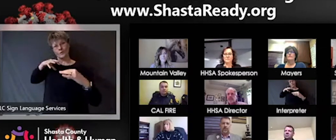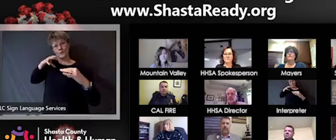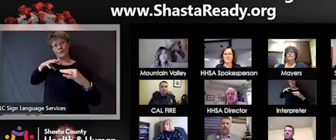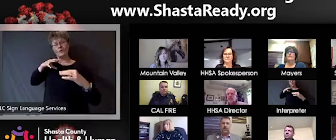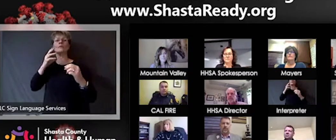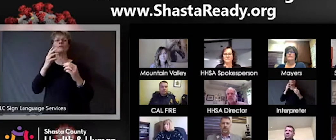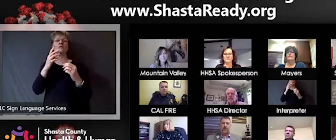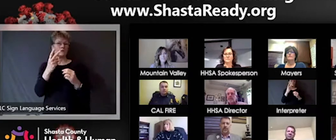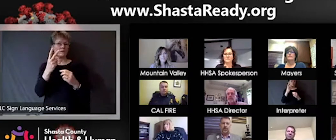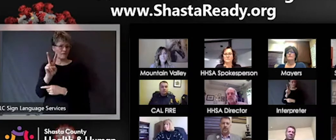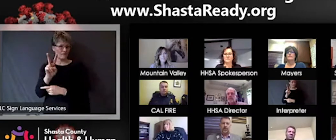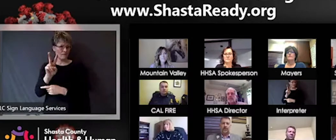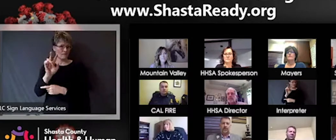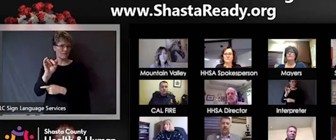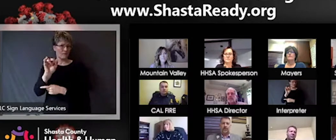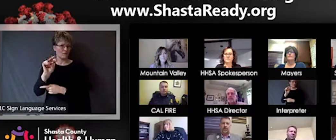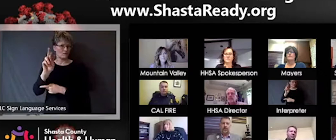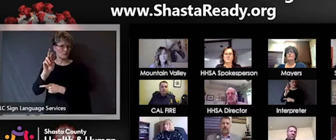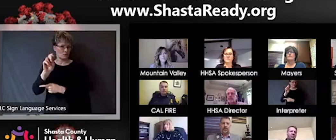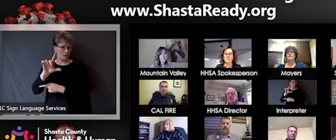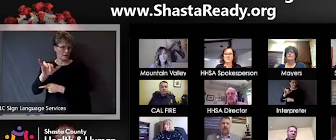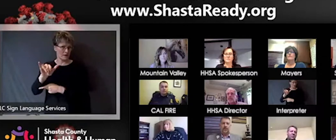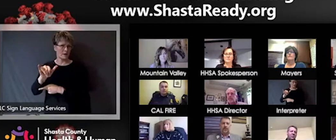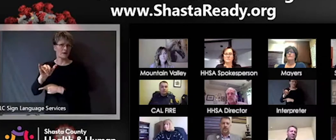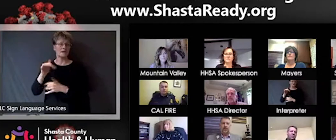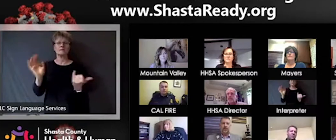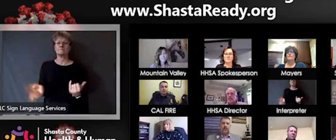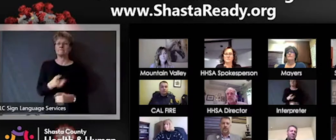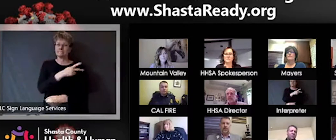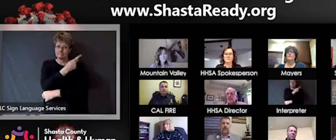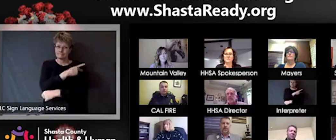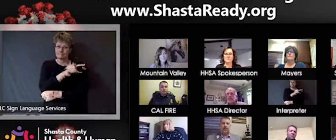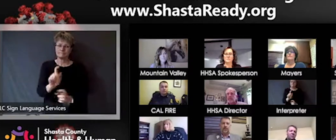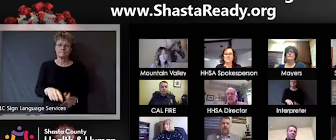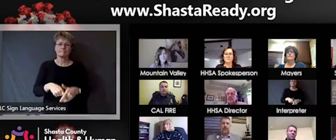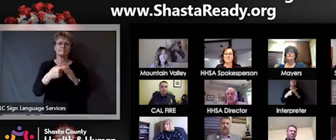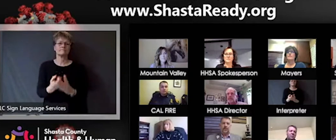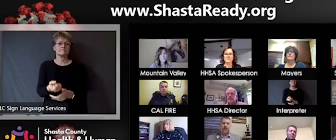there and certainly having a the ability to do electronic visits has really been